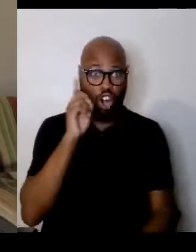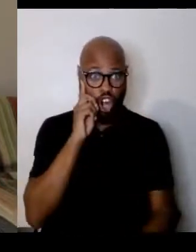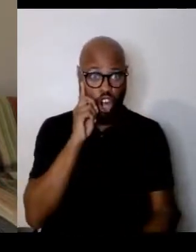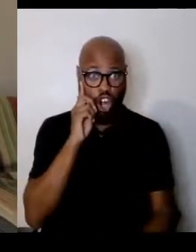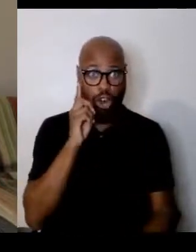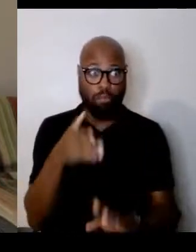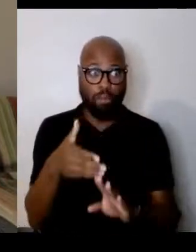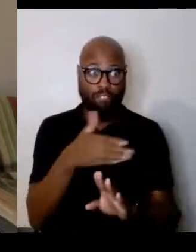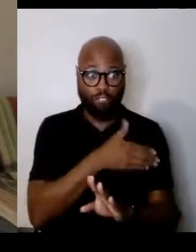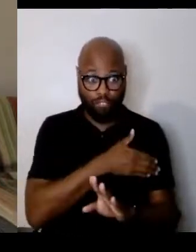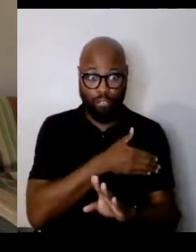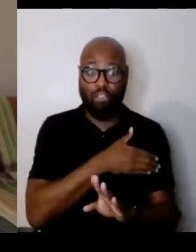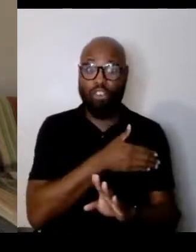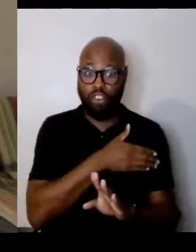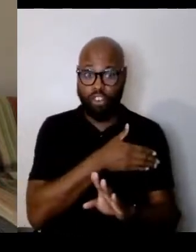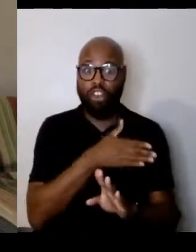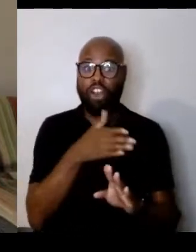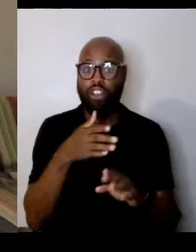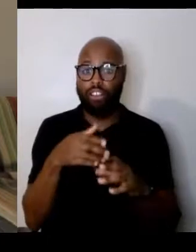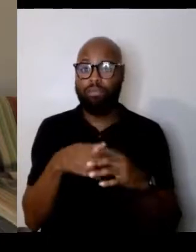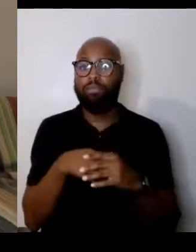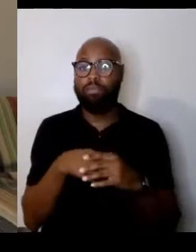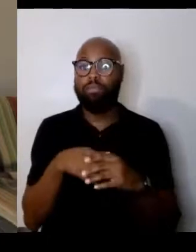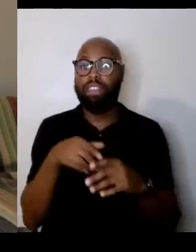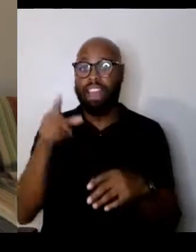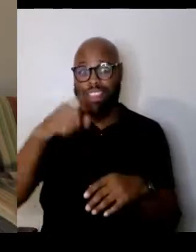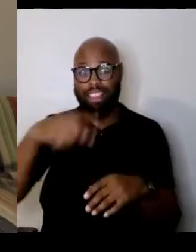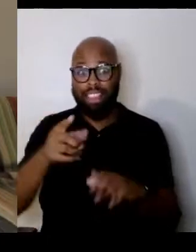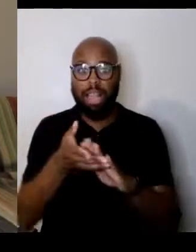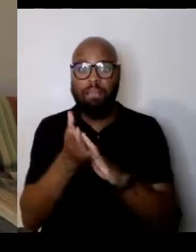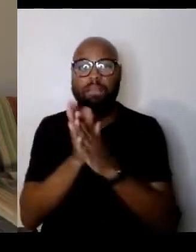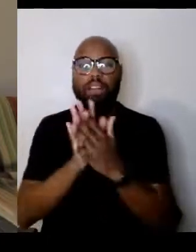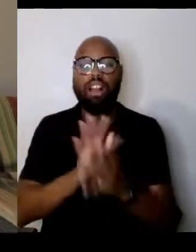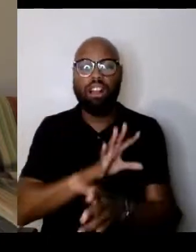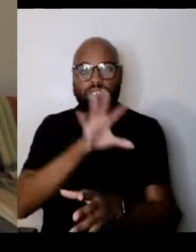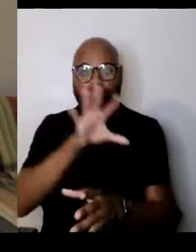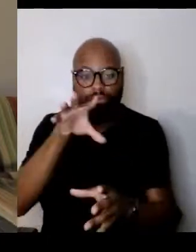and become involved is very, very positive to me.